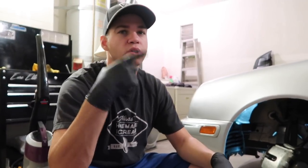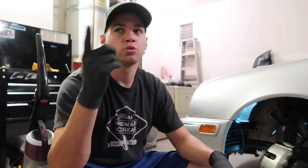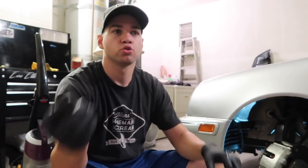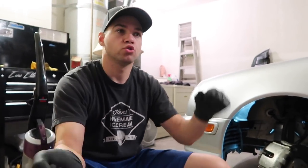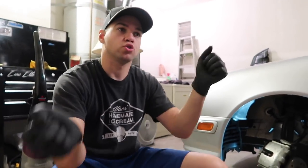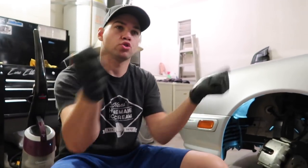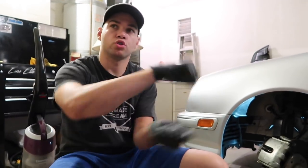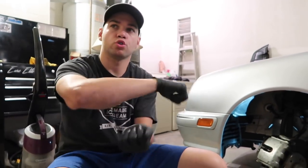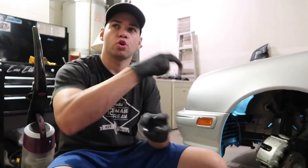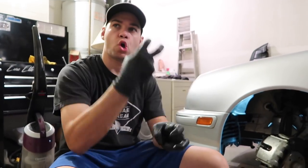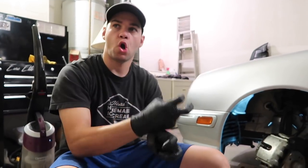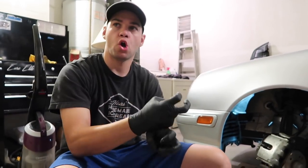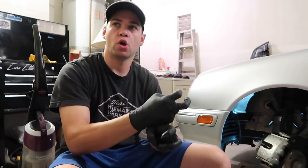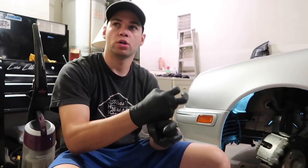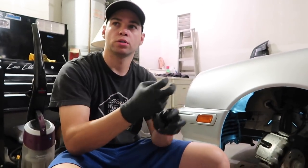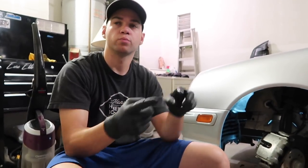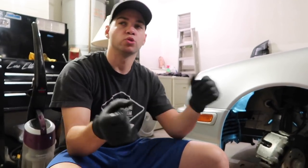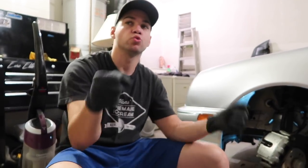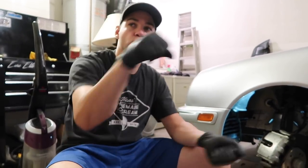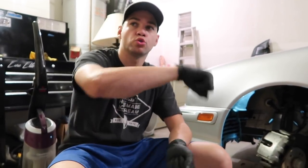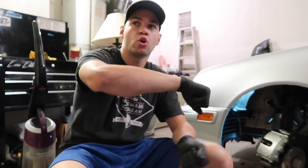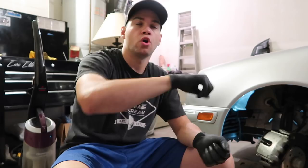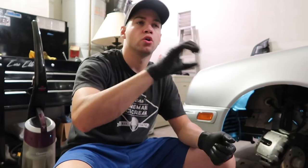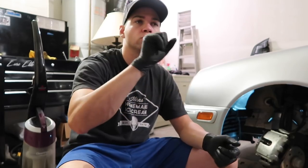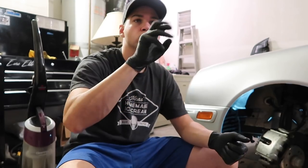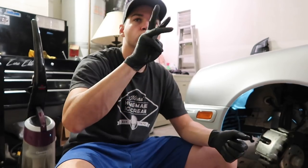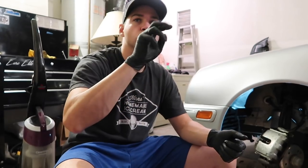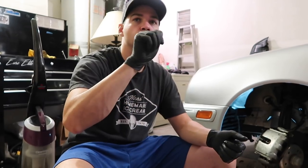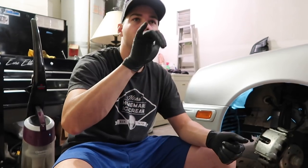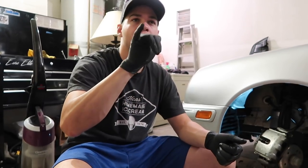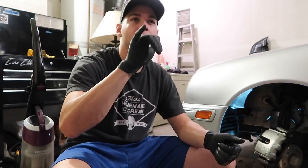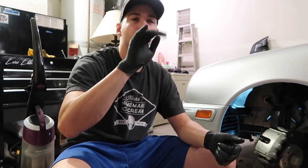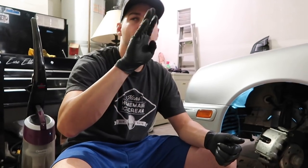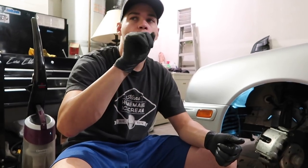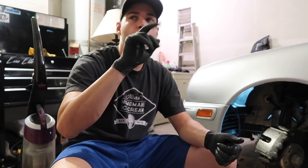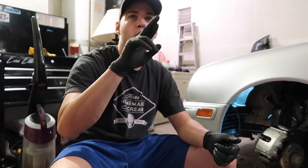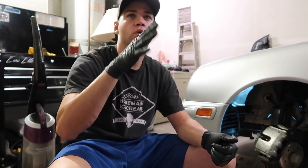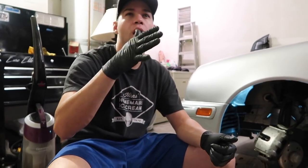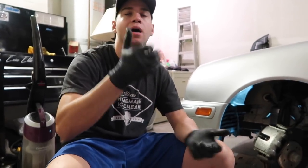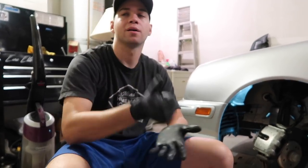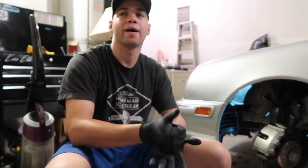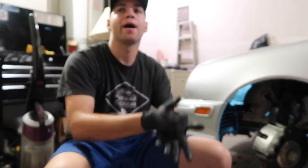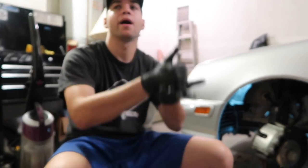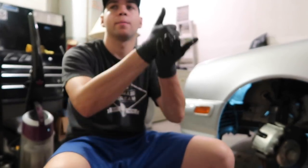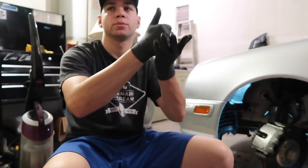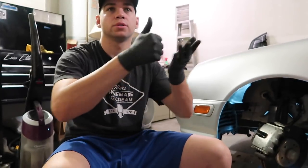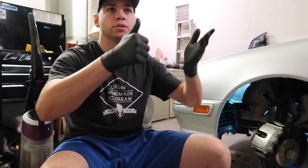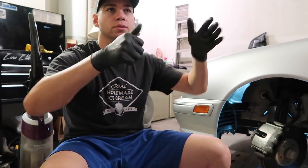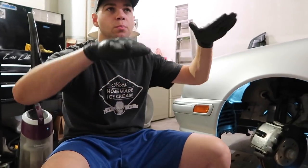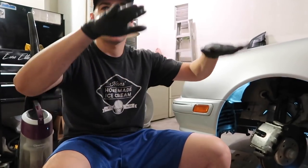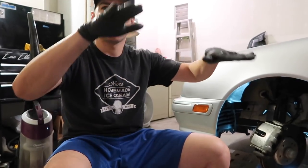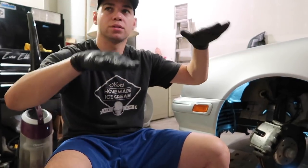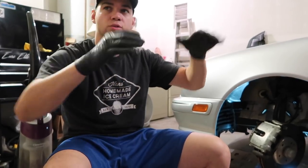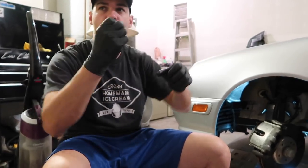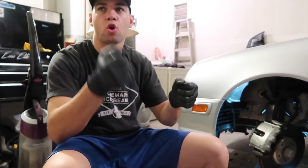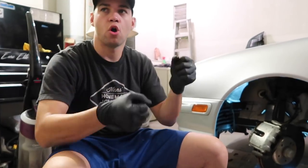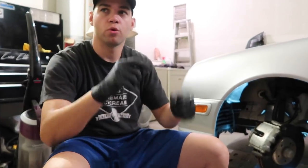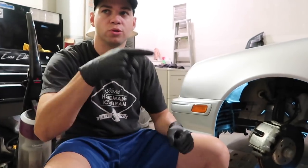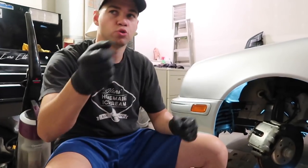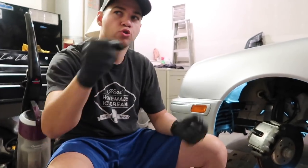Nono when you turn hard, the sway bar helps level it out